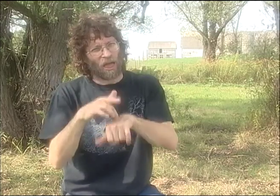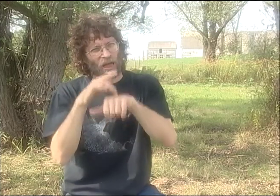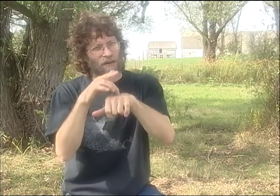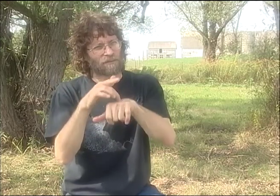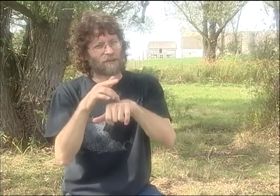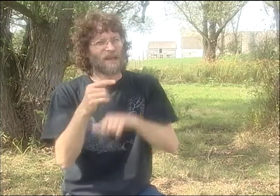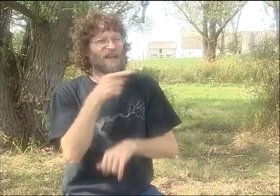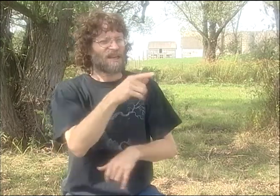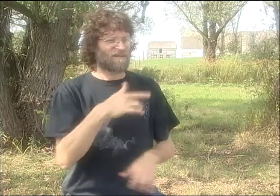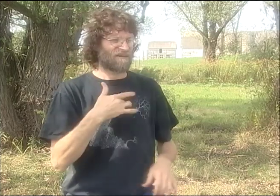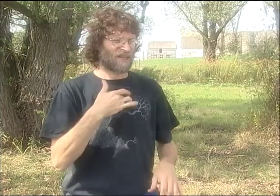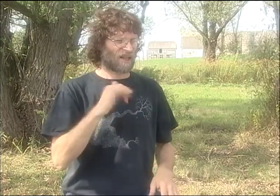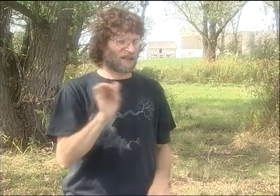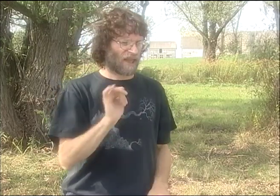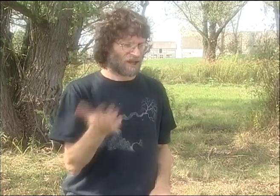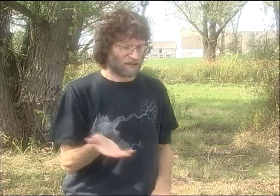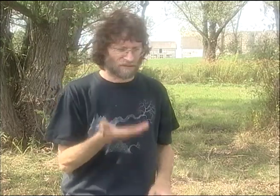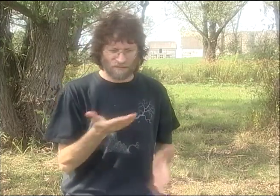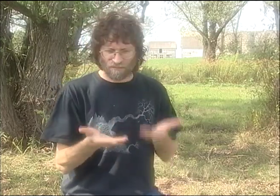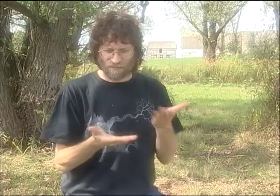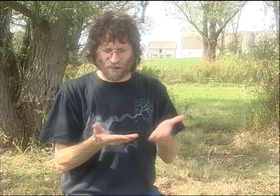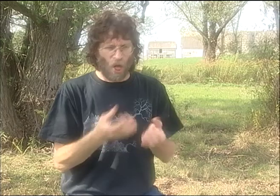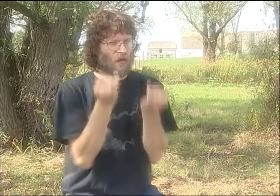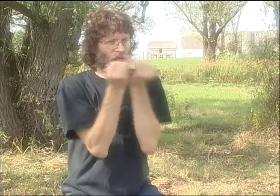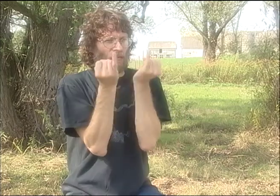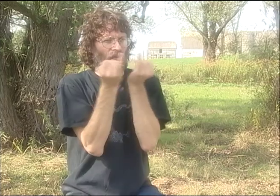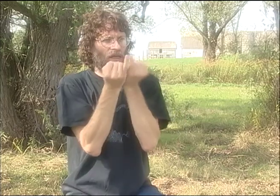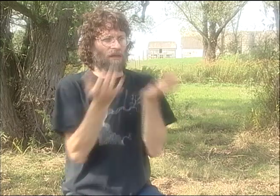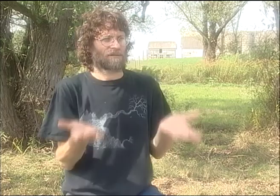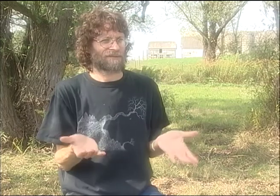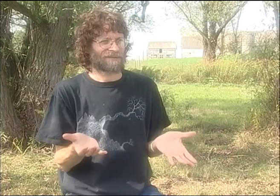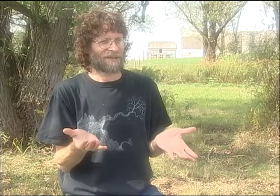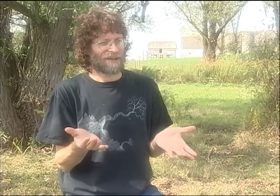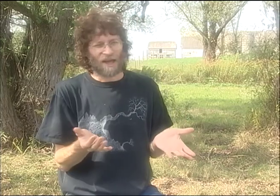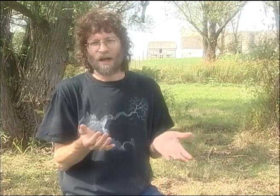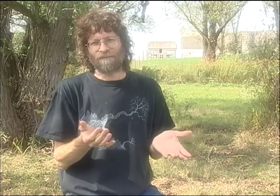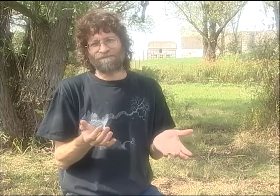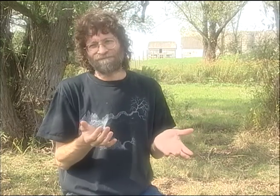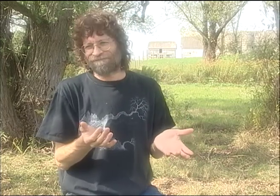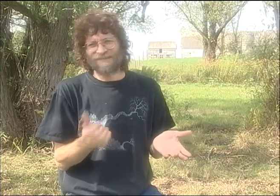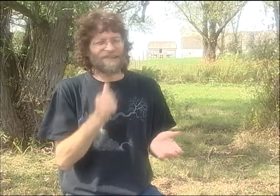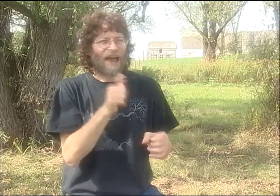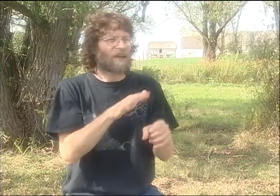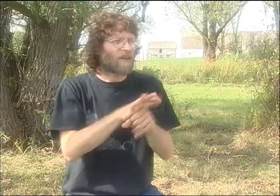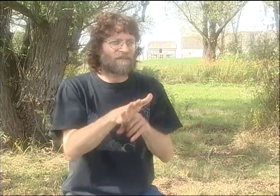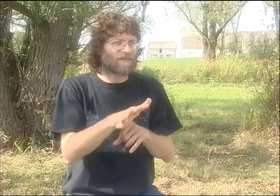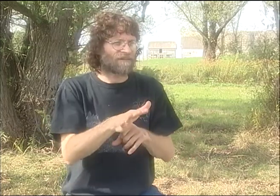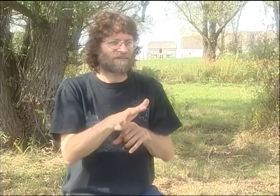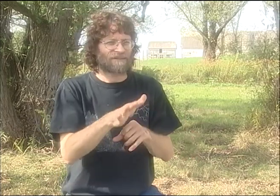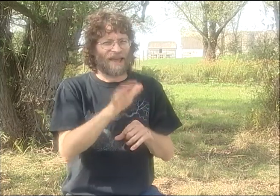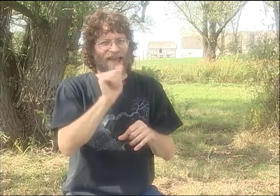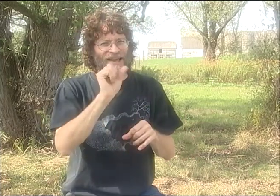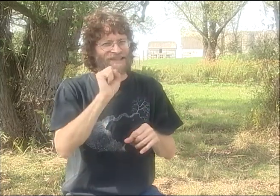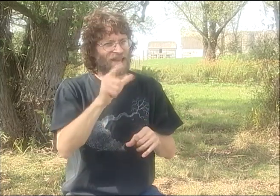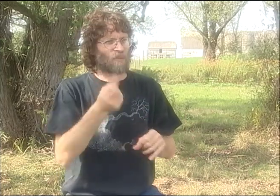SO WE SUBMITTED AGAIN. AND THEN PETER HAD HAD THIS BEE IN HIS BONNET FOR A WHILE. HE WAS JUST THINKING, YOU KNOW, WE'RE SO ISOLATED.